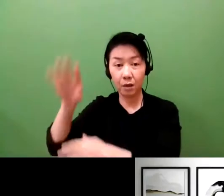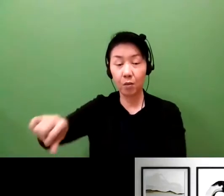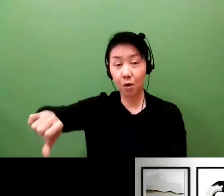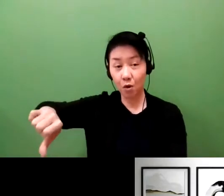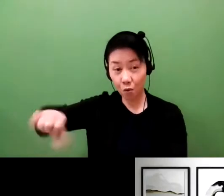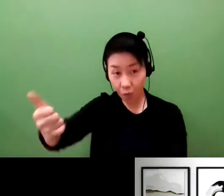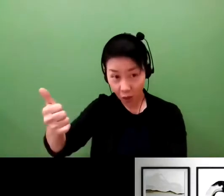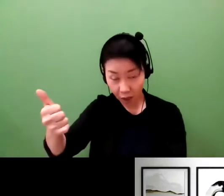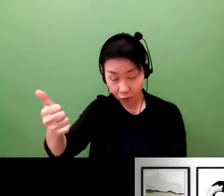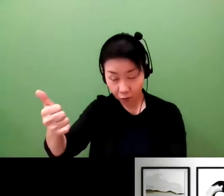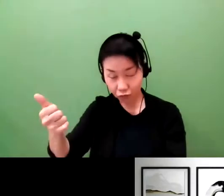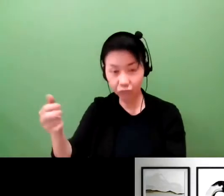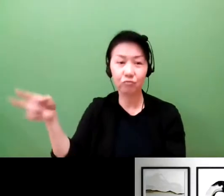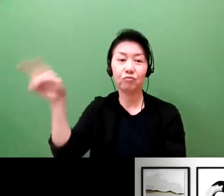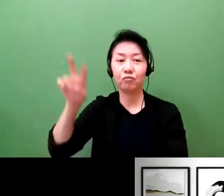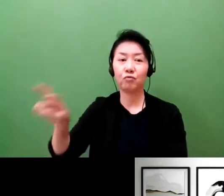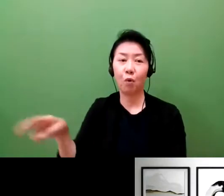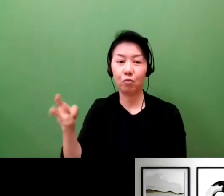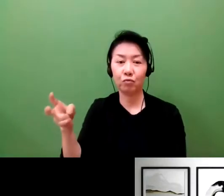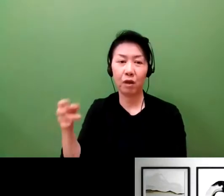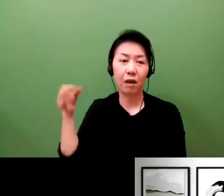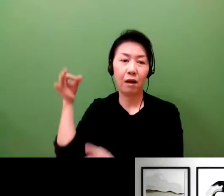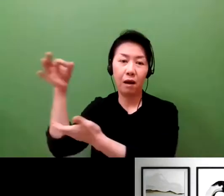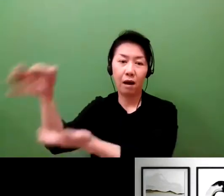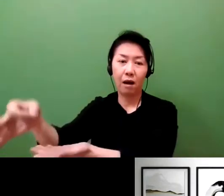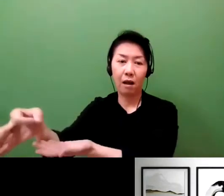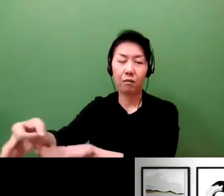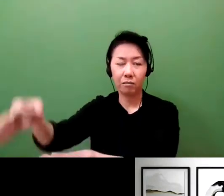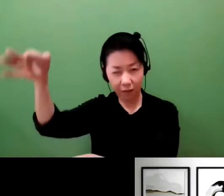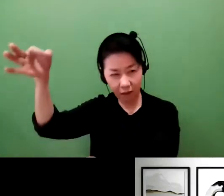you need to pay at least-- you need to pay about $500.